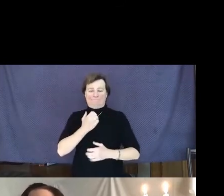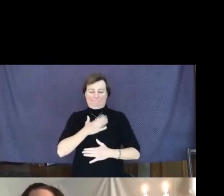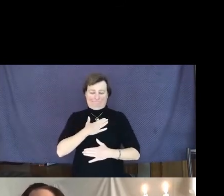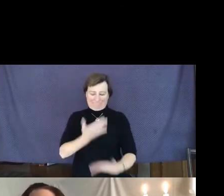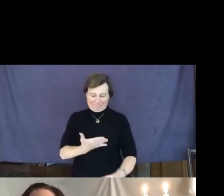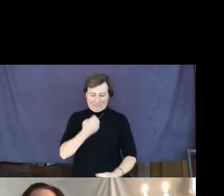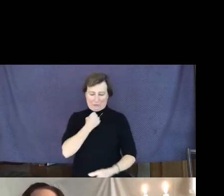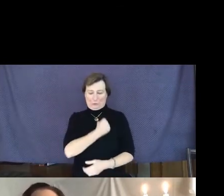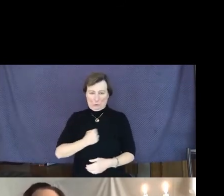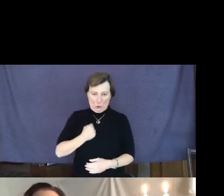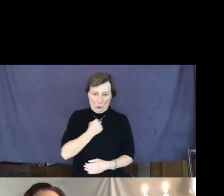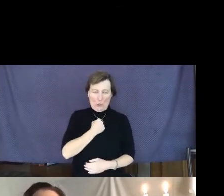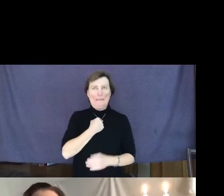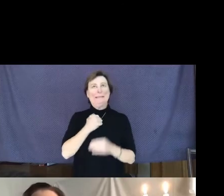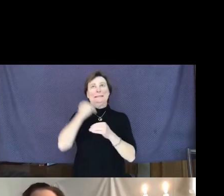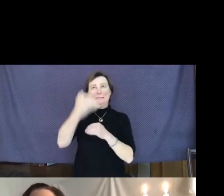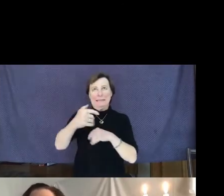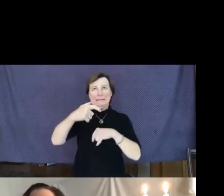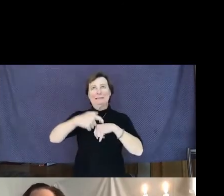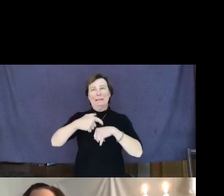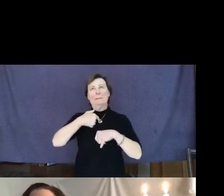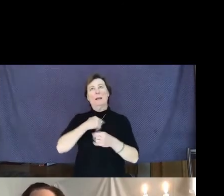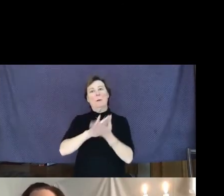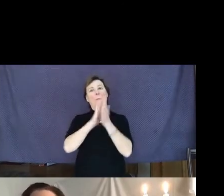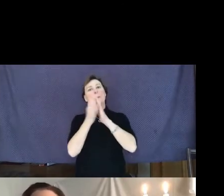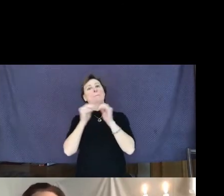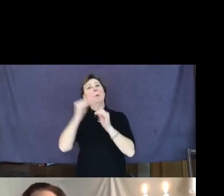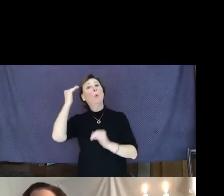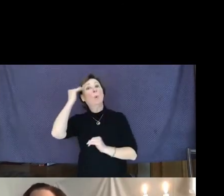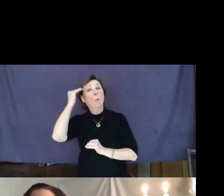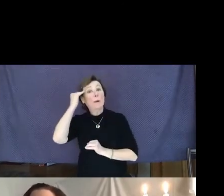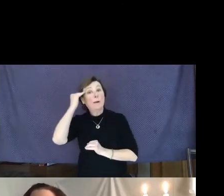I will be more aware when someone needs help